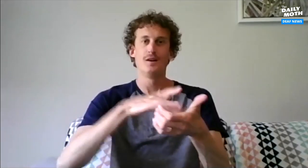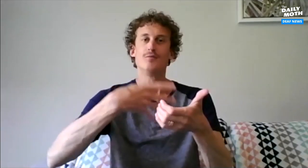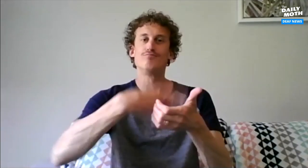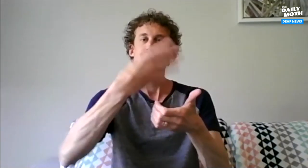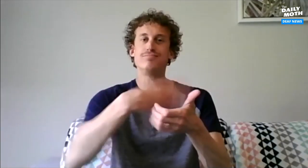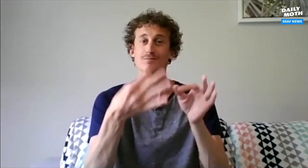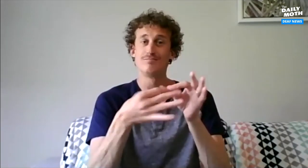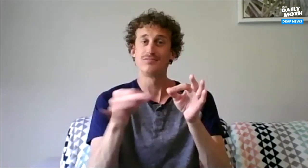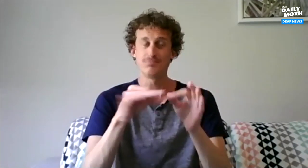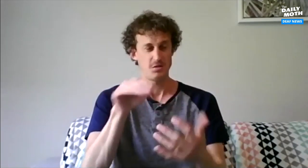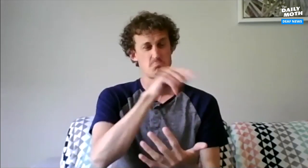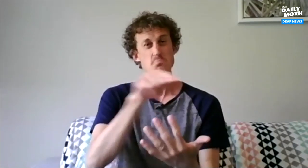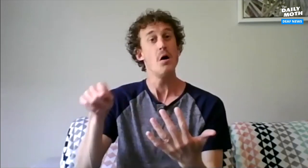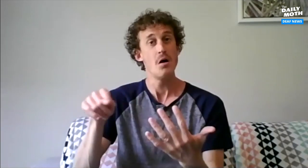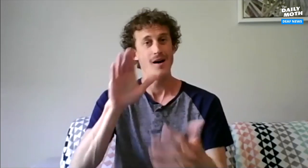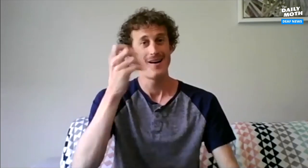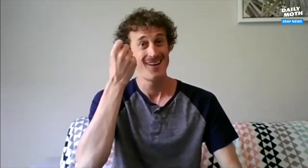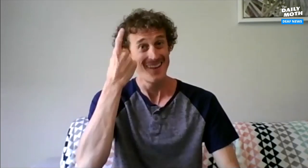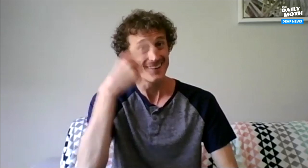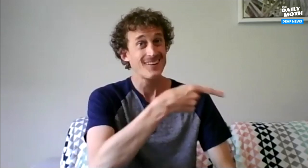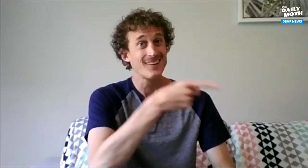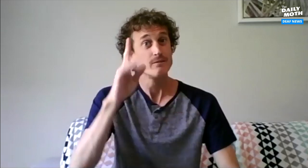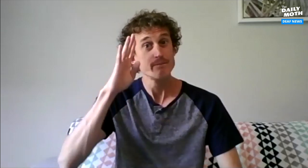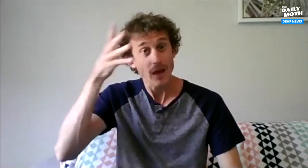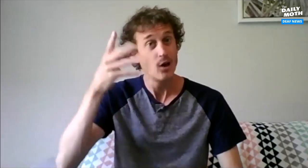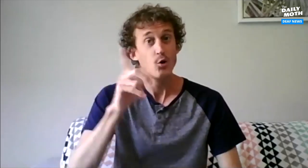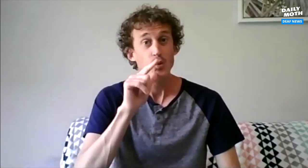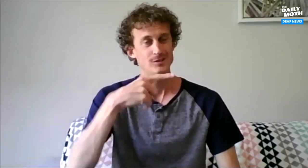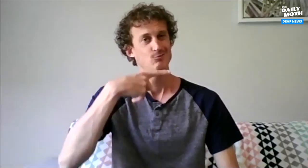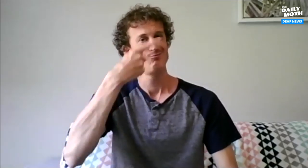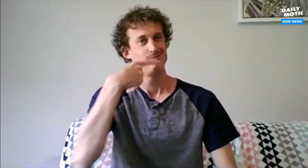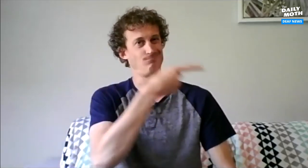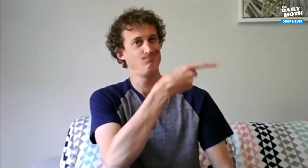You can turn the captions on. But that technology was invented by hearing people.